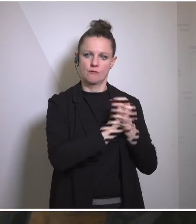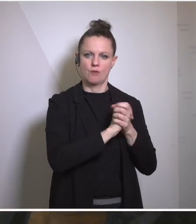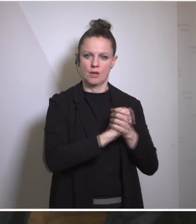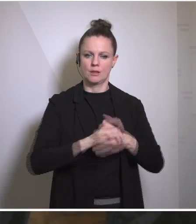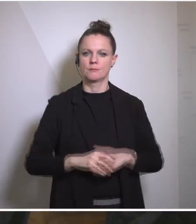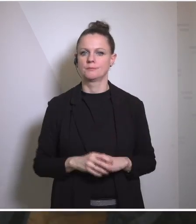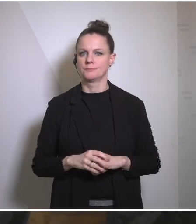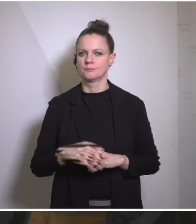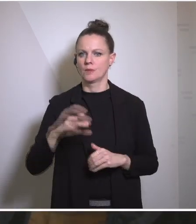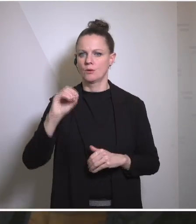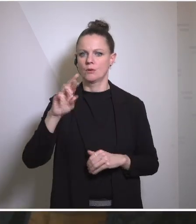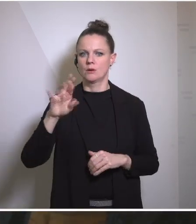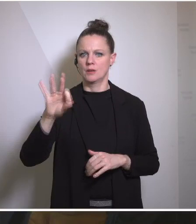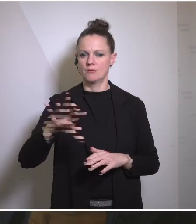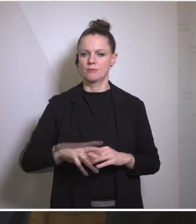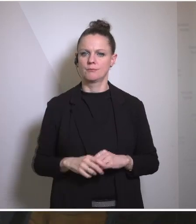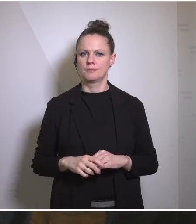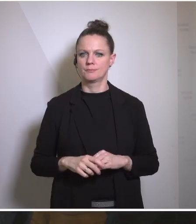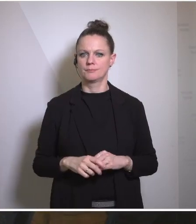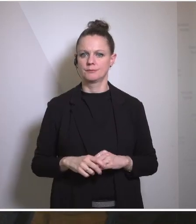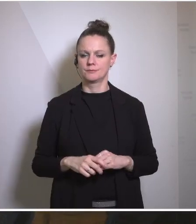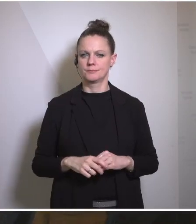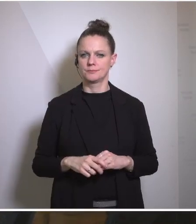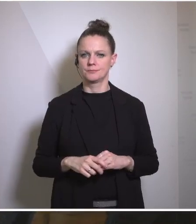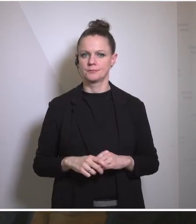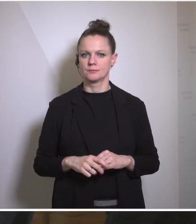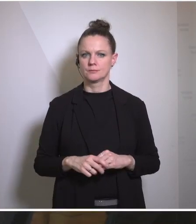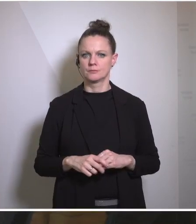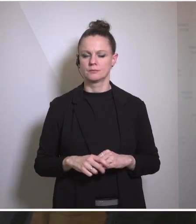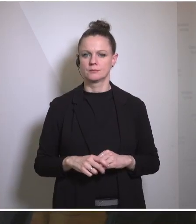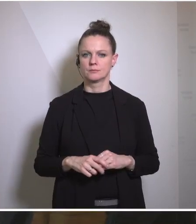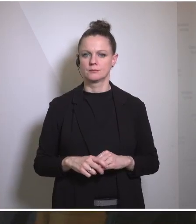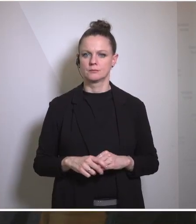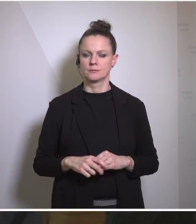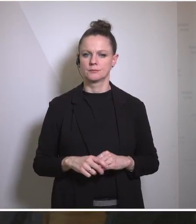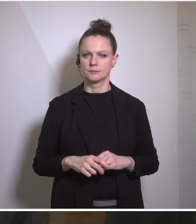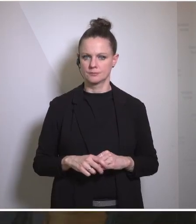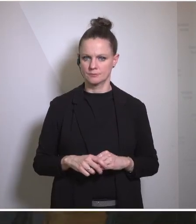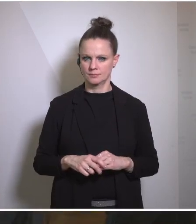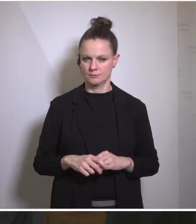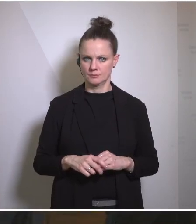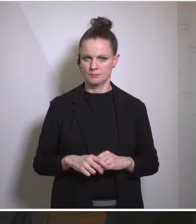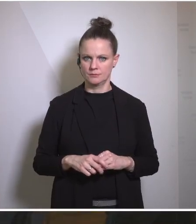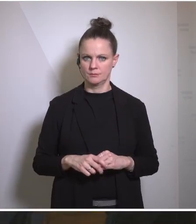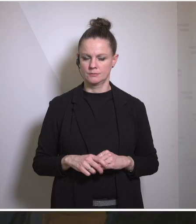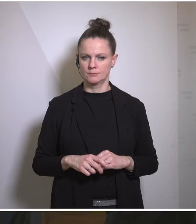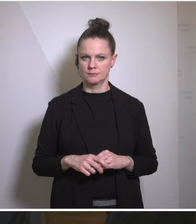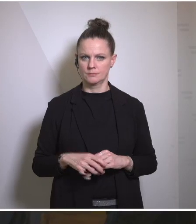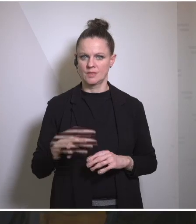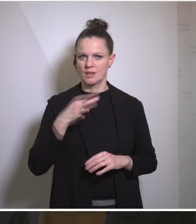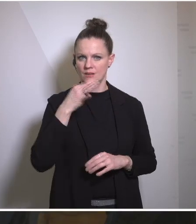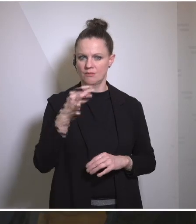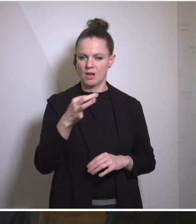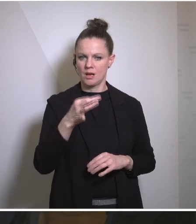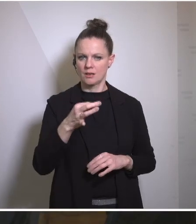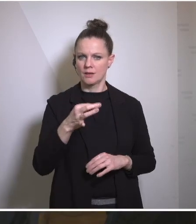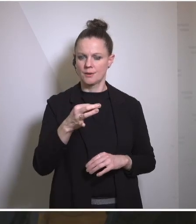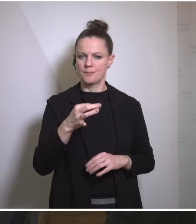Reporter: Alexander Kofler, Austrian Broadcasting Corporation. Question for Mr. Secretary. What do